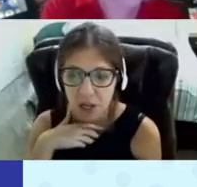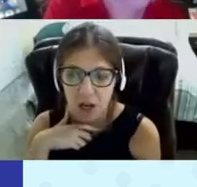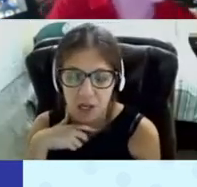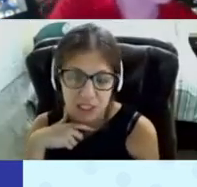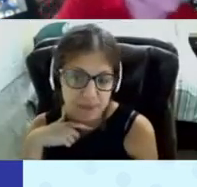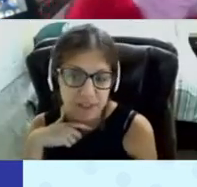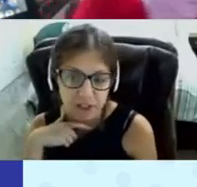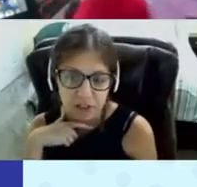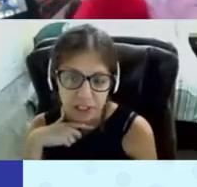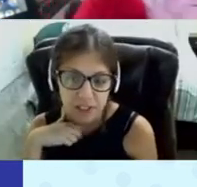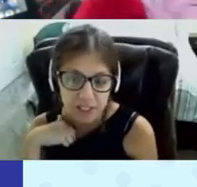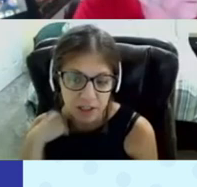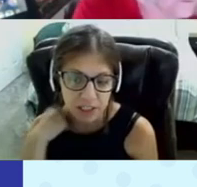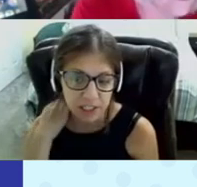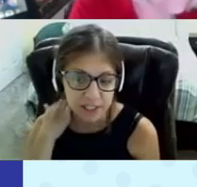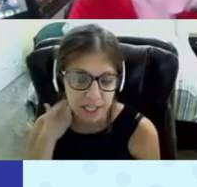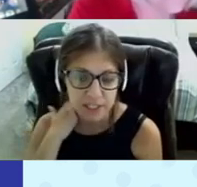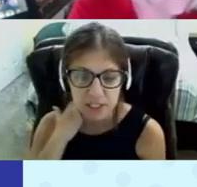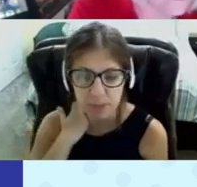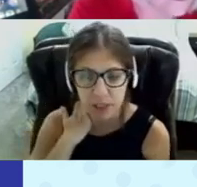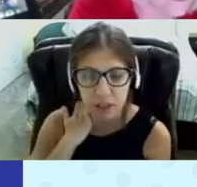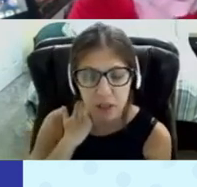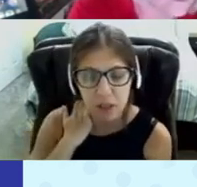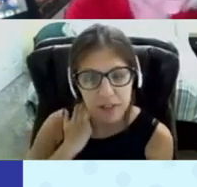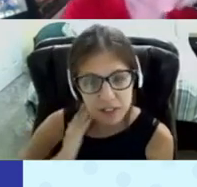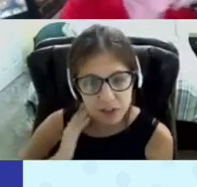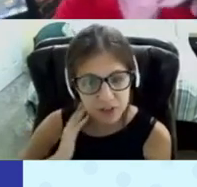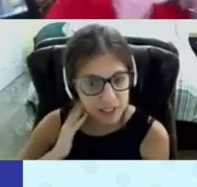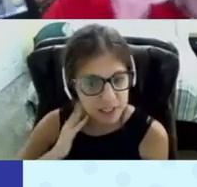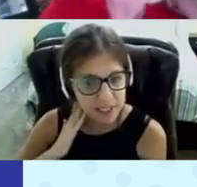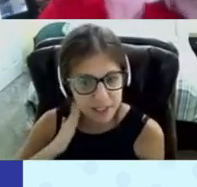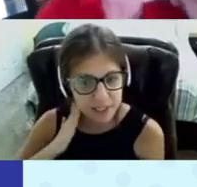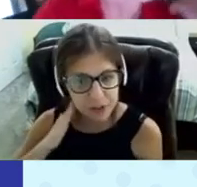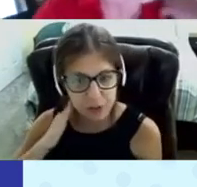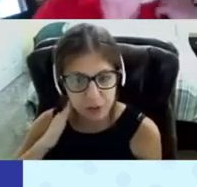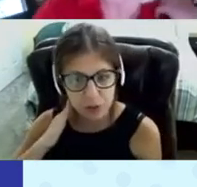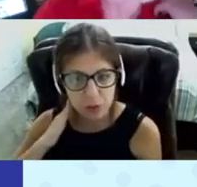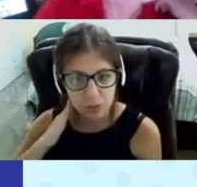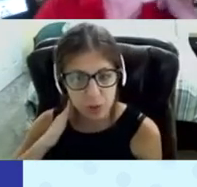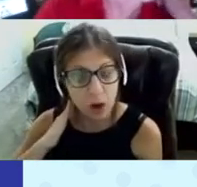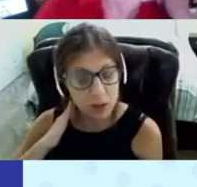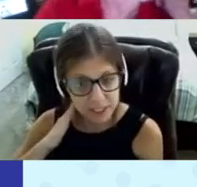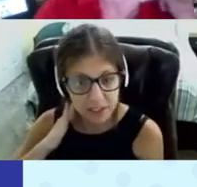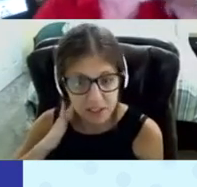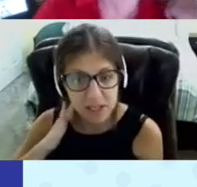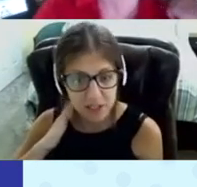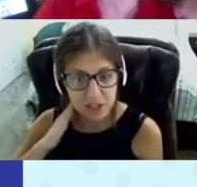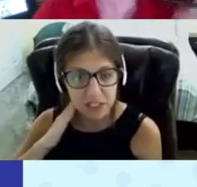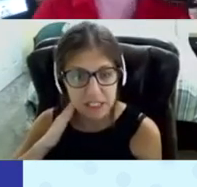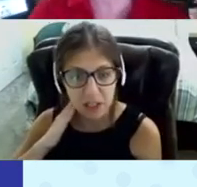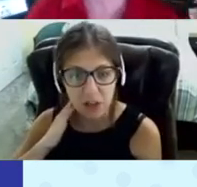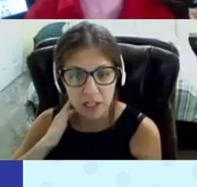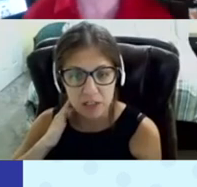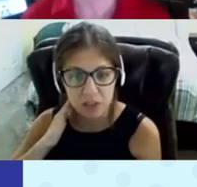Specifically Kentucky and Texas. But this survey is sent to all states nationally. Is that correct?